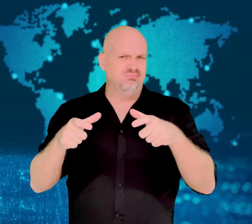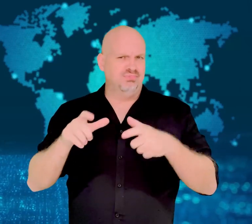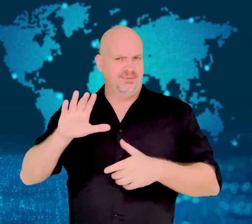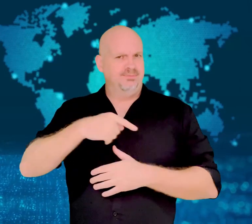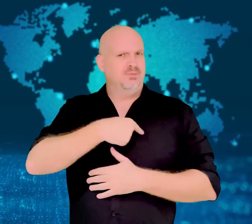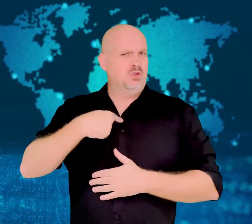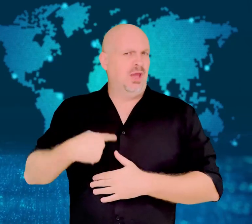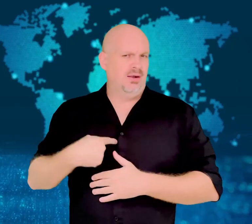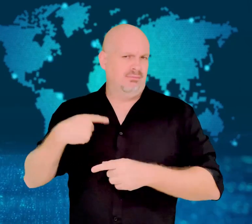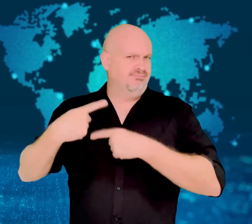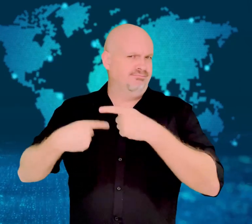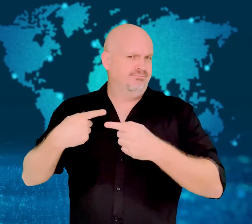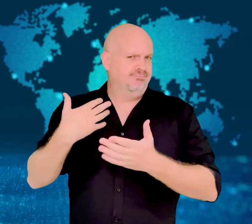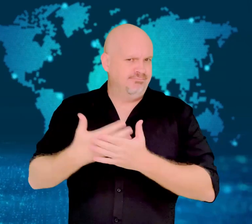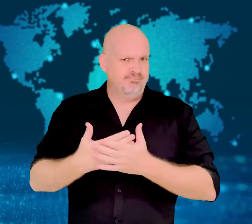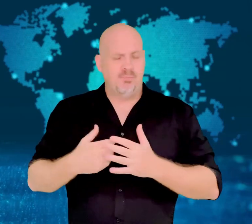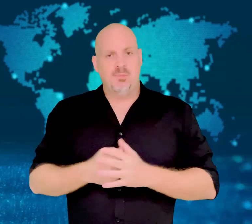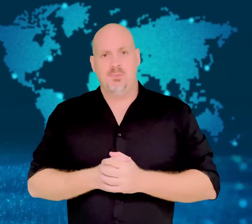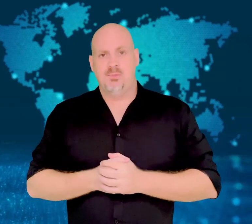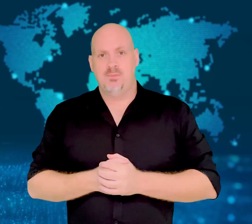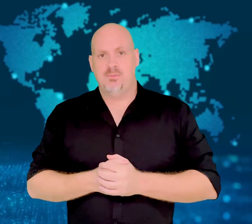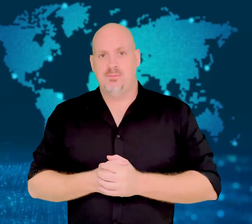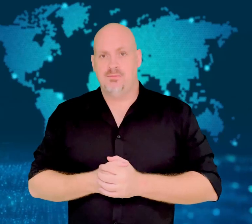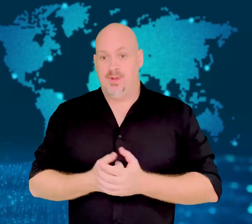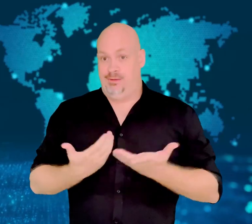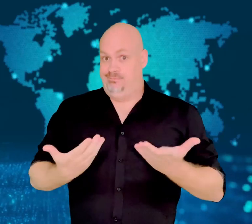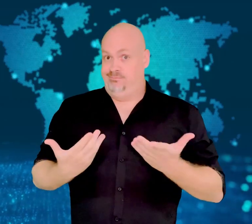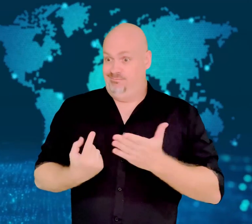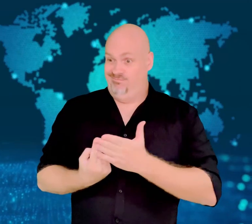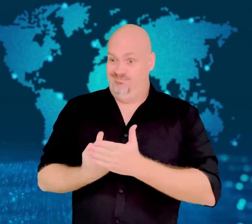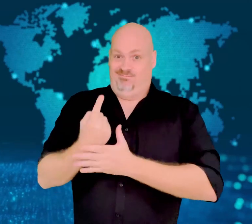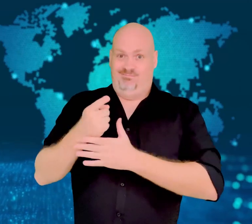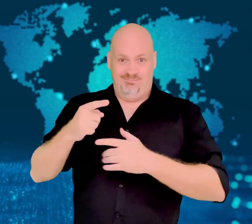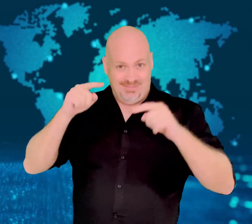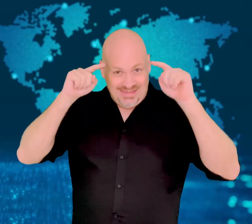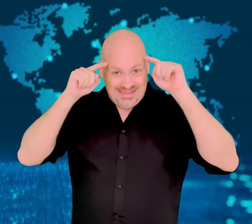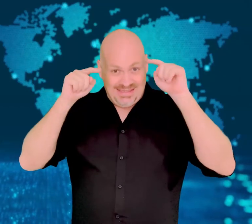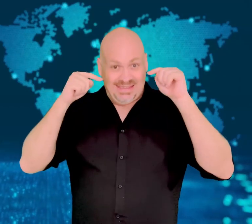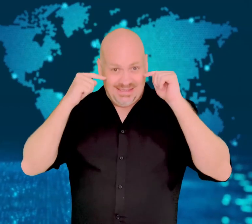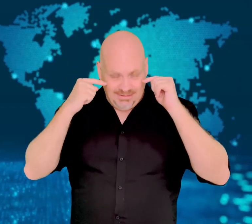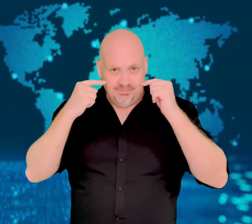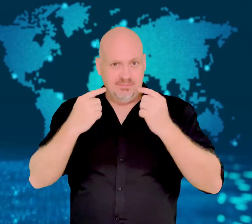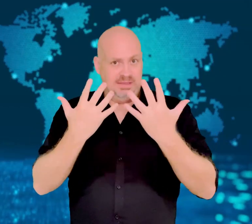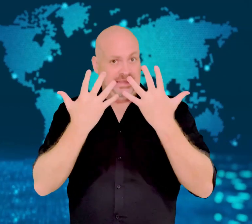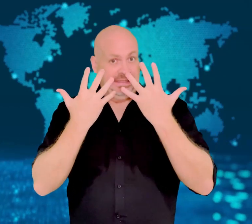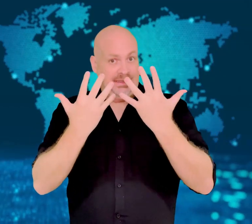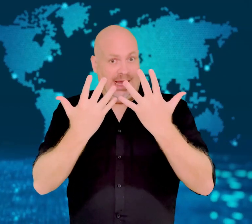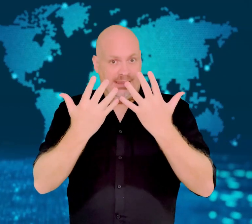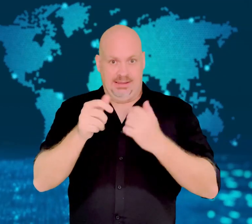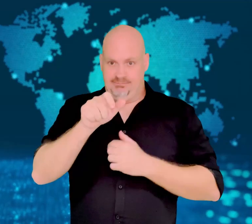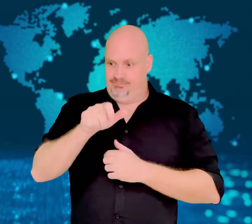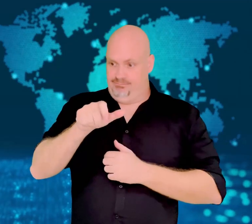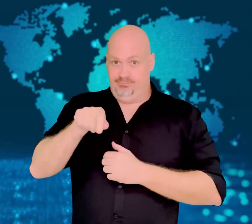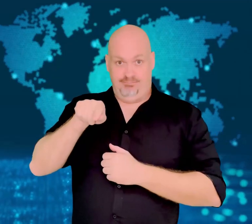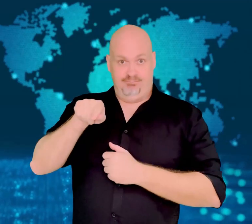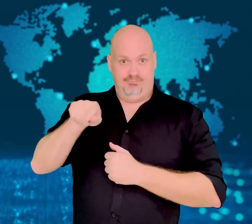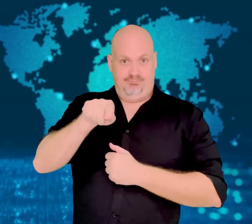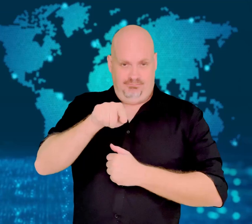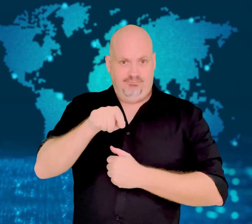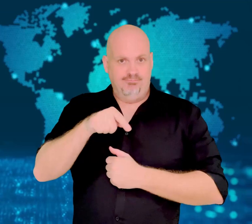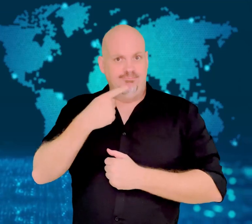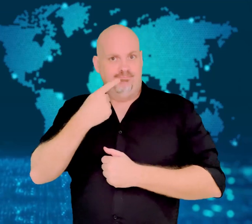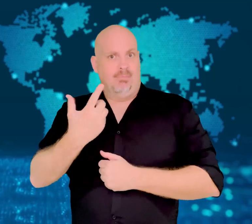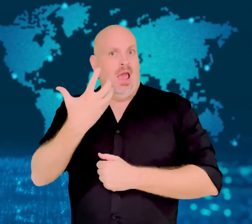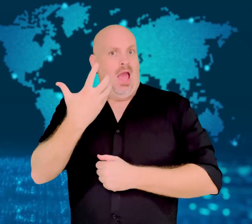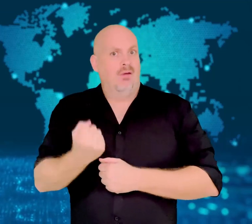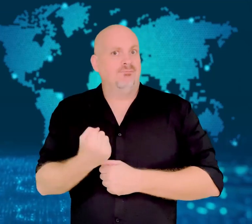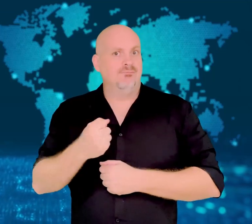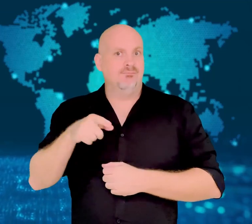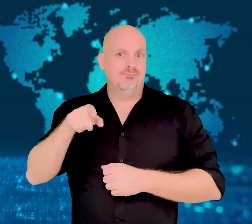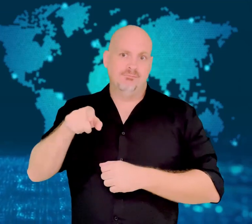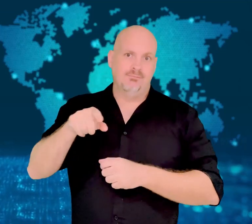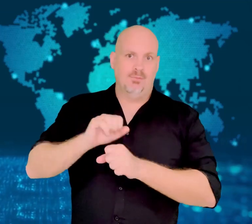In this case, ten local cases of COVID-19 were reported in Shanghai.